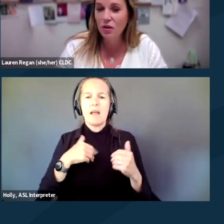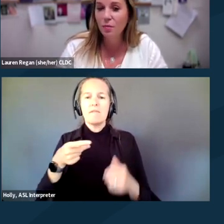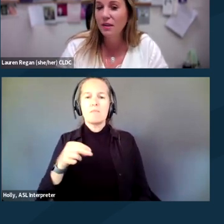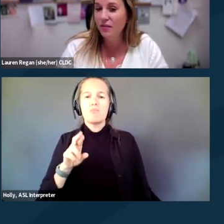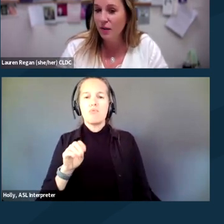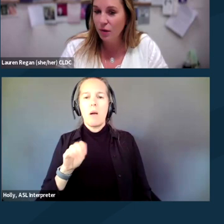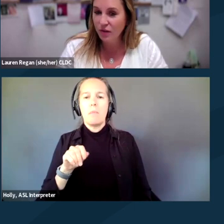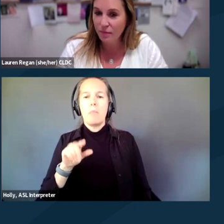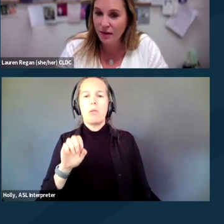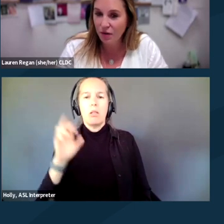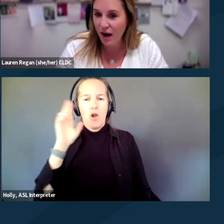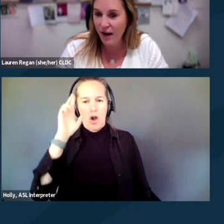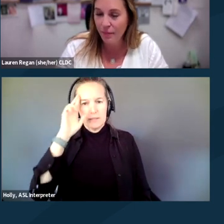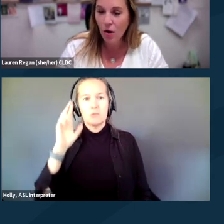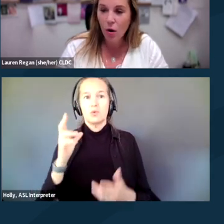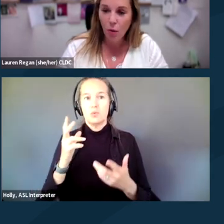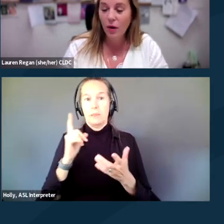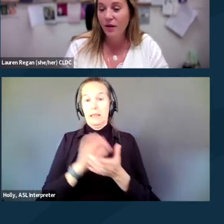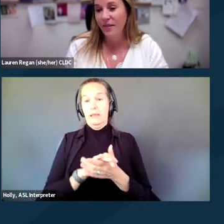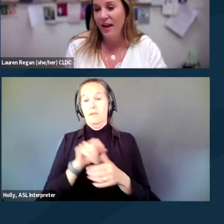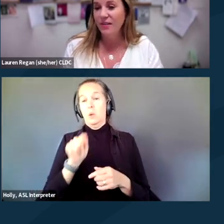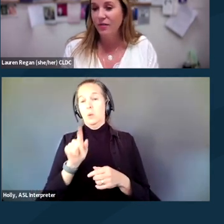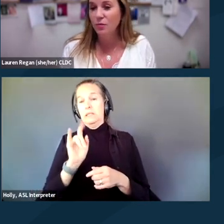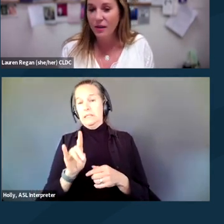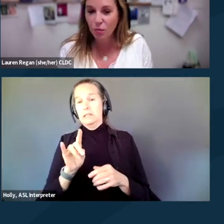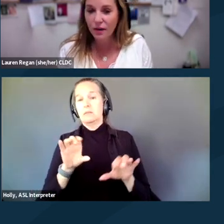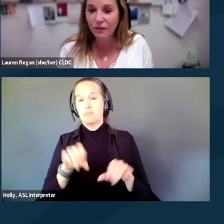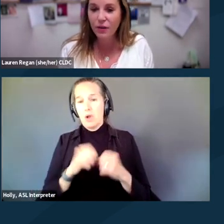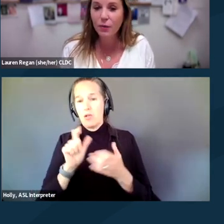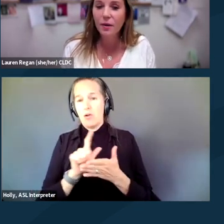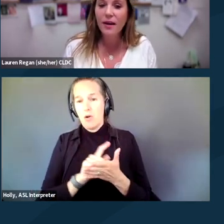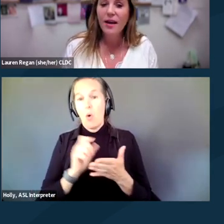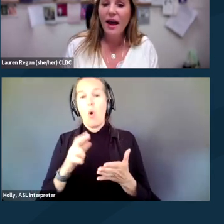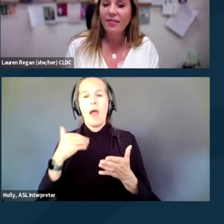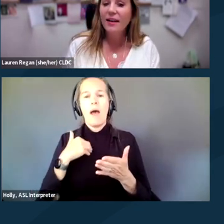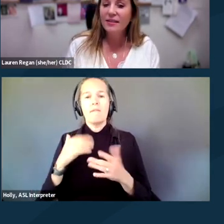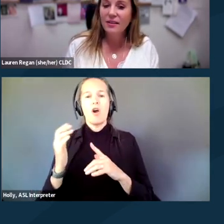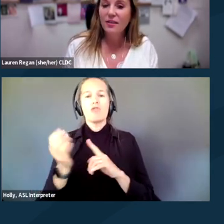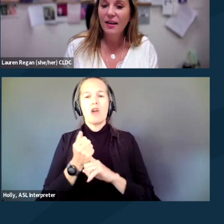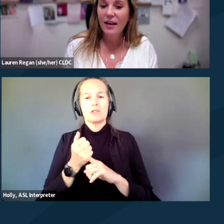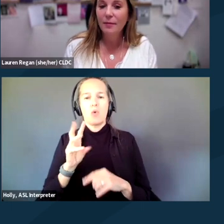to believe that you have committed a crime or they have to have an arrest warrant for you. At that stage of the game,